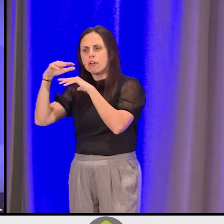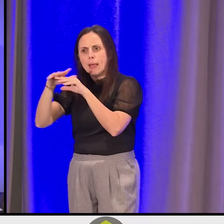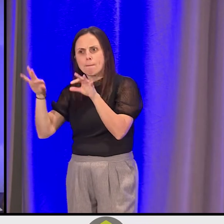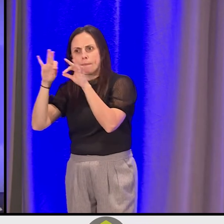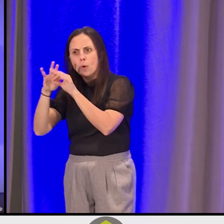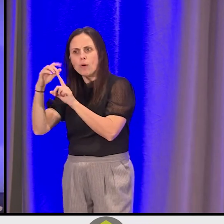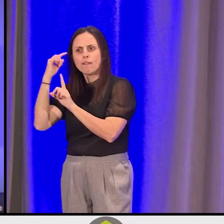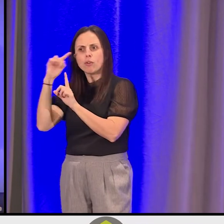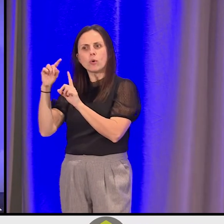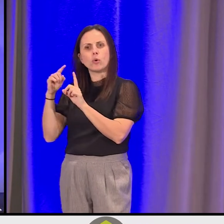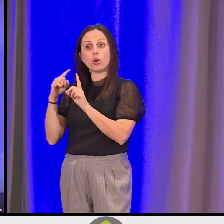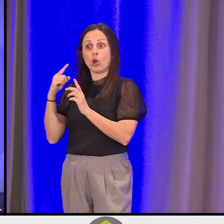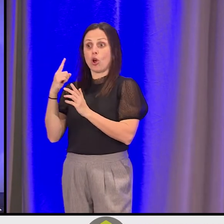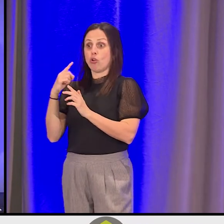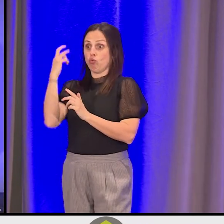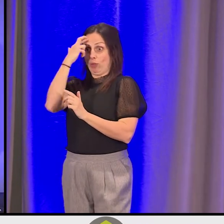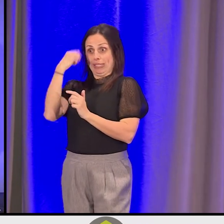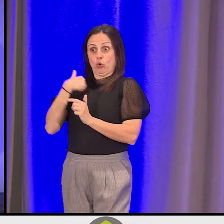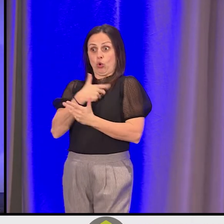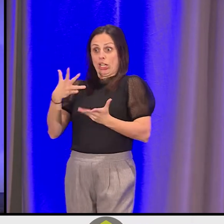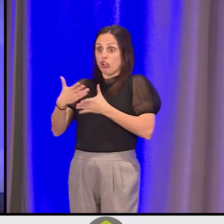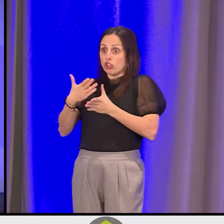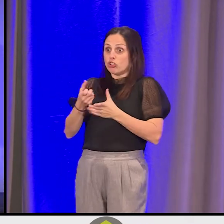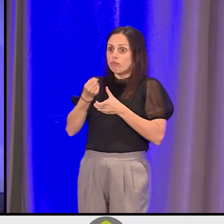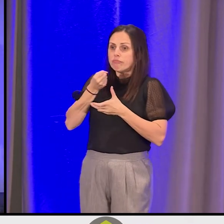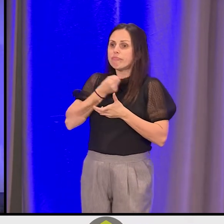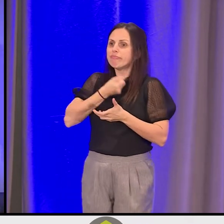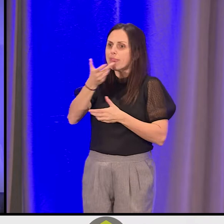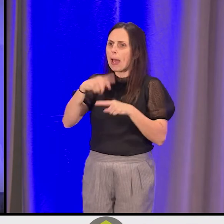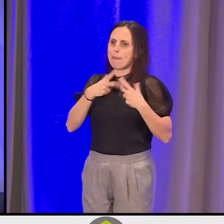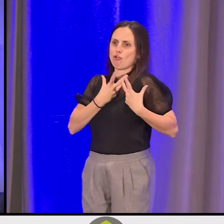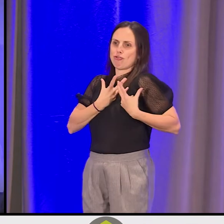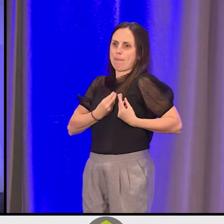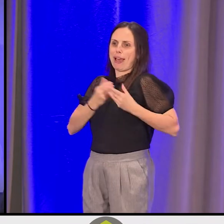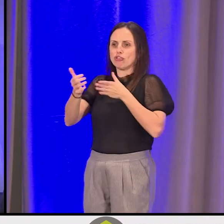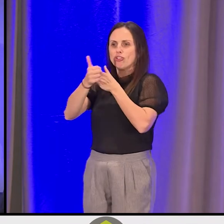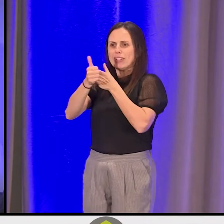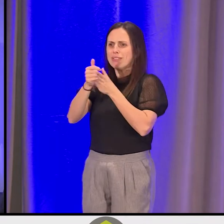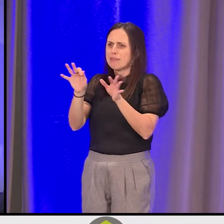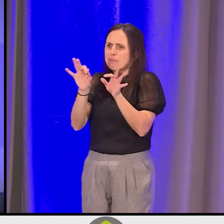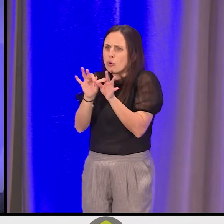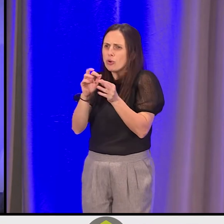of what we're here to share, which is about compassionate leadership. We need one another.